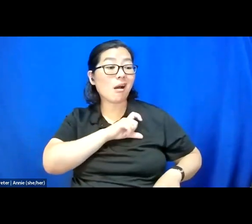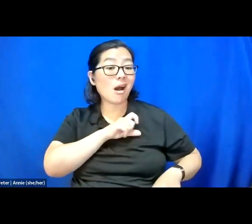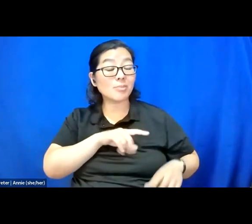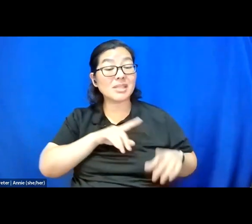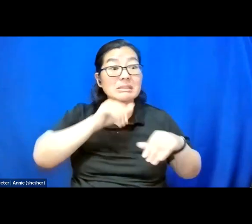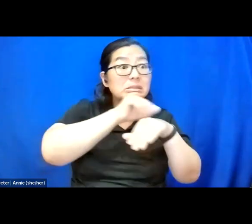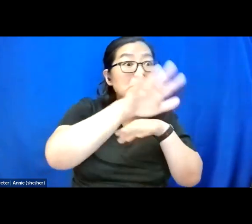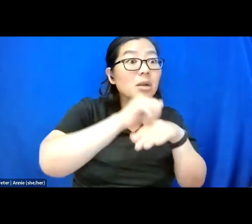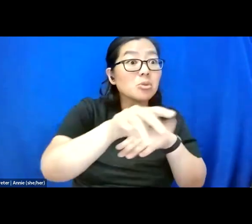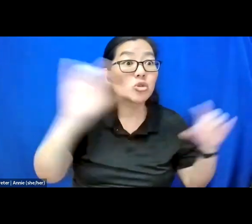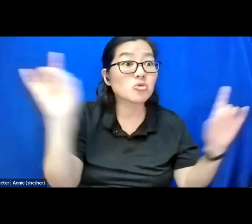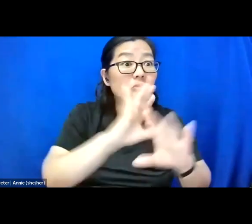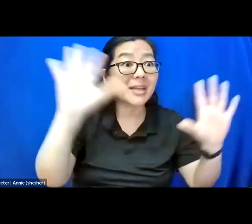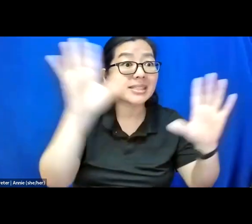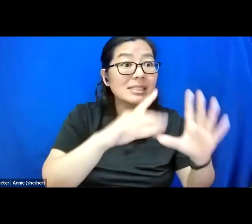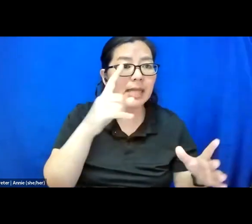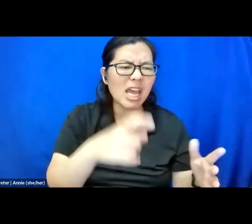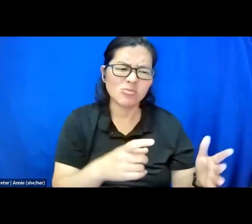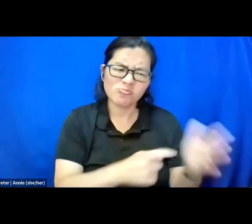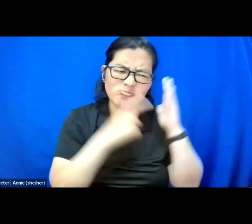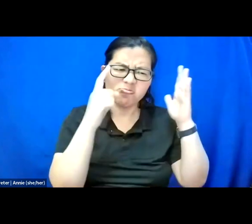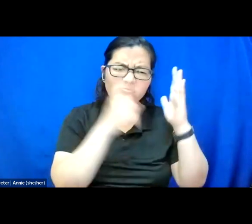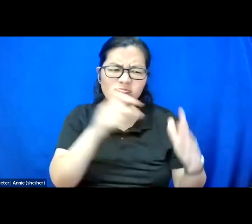that insist on the incarceration of mentally ill people.